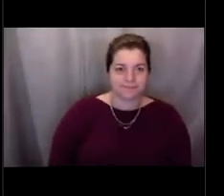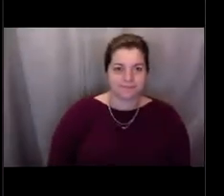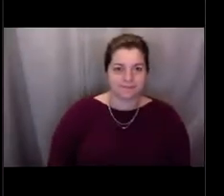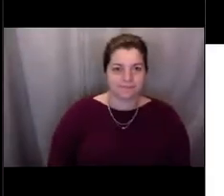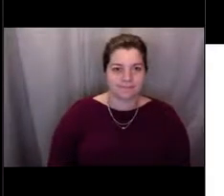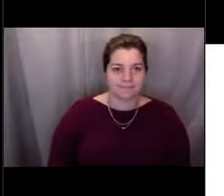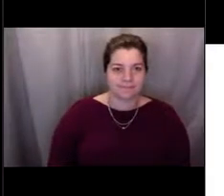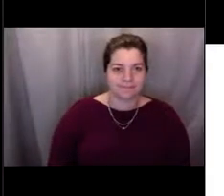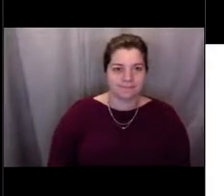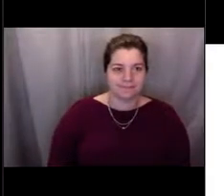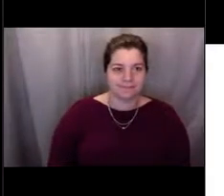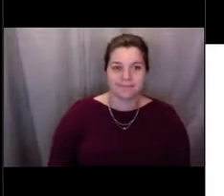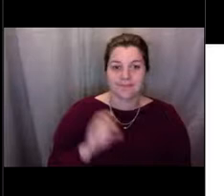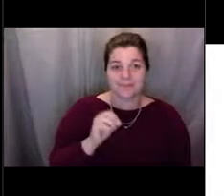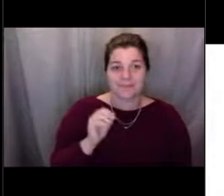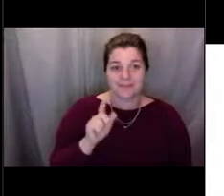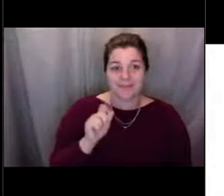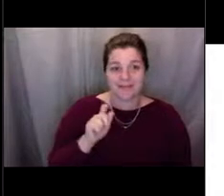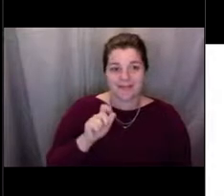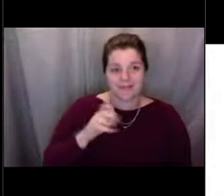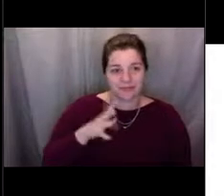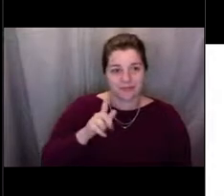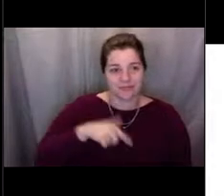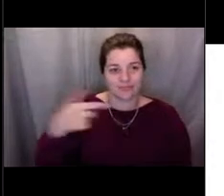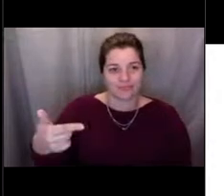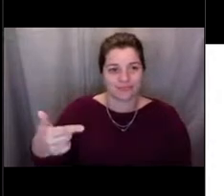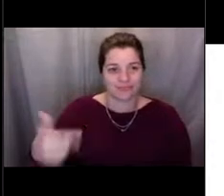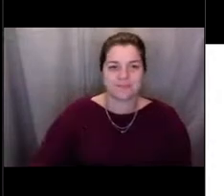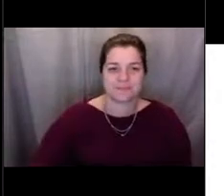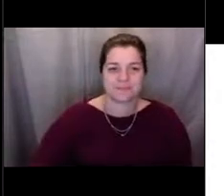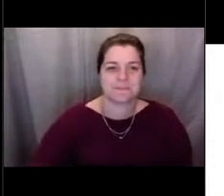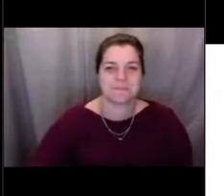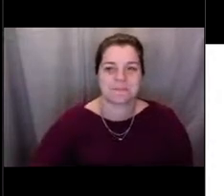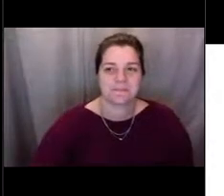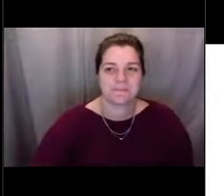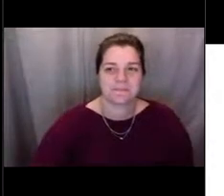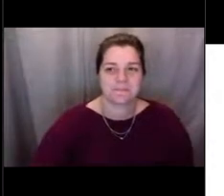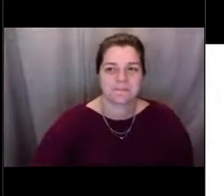[Lisa] All right, Alex, it's back to you now. Great, thank you for showing that, Lisa.